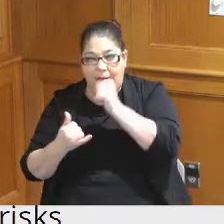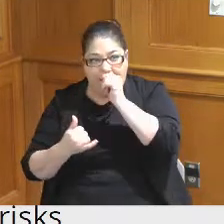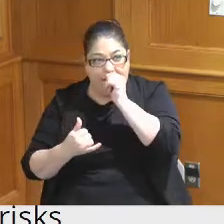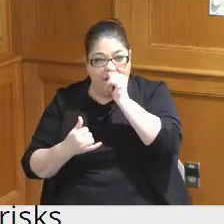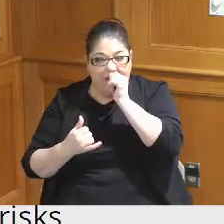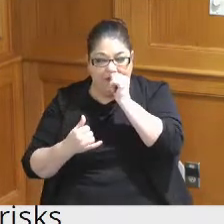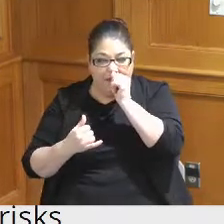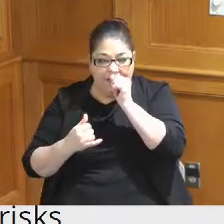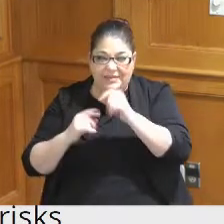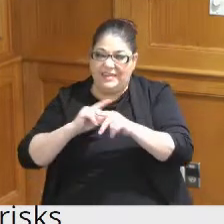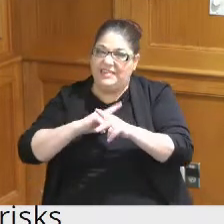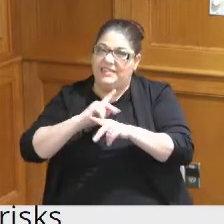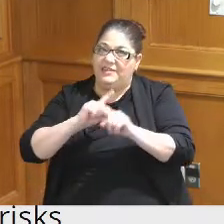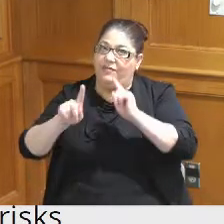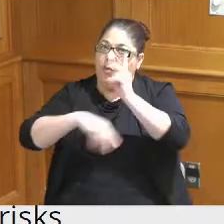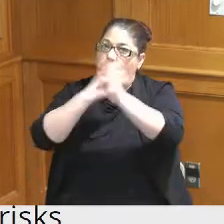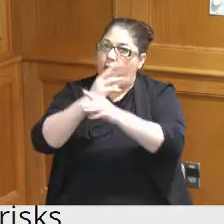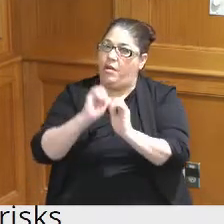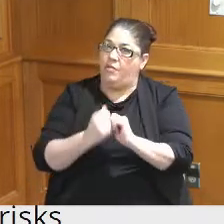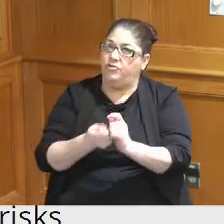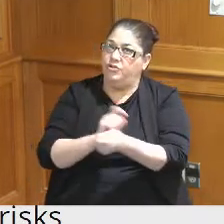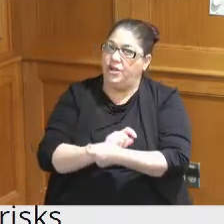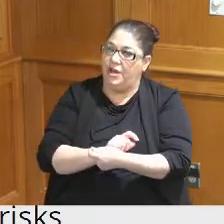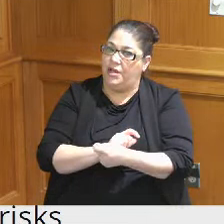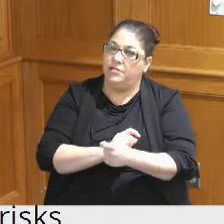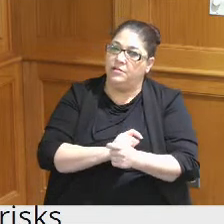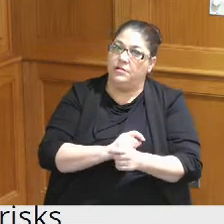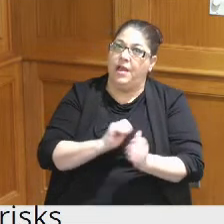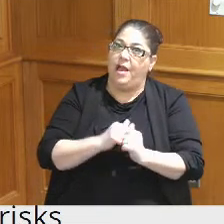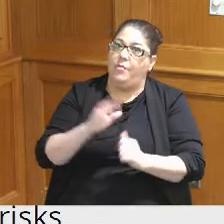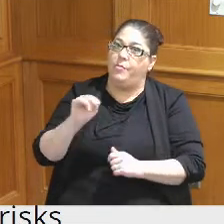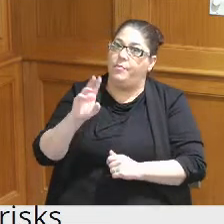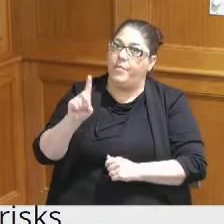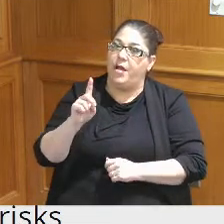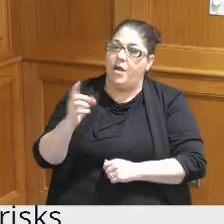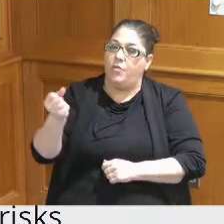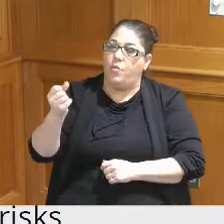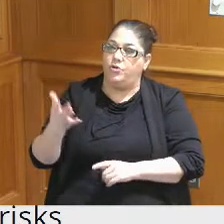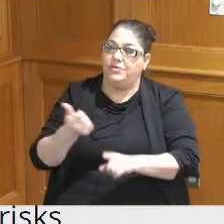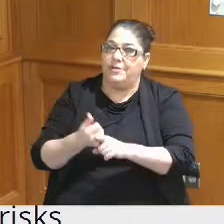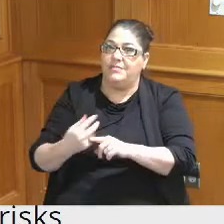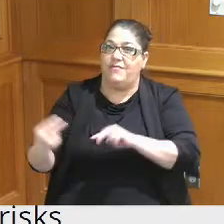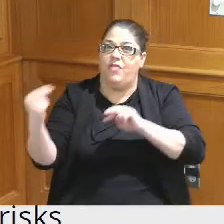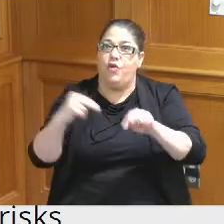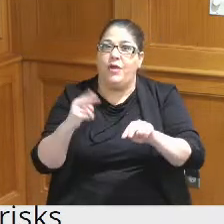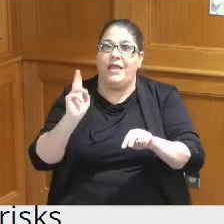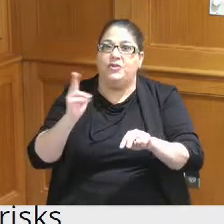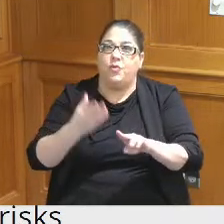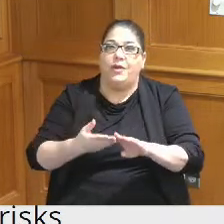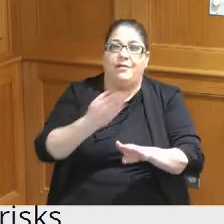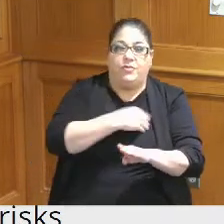world in terms of understanding how bondholders are going to look at historic data we also know